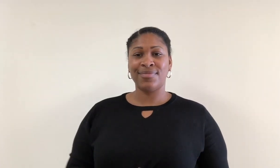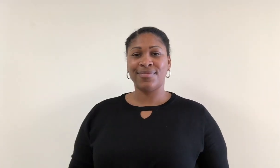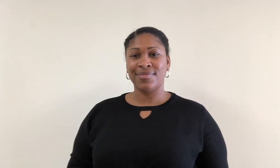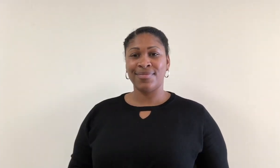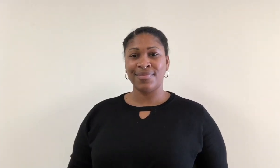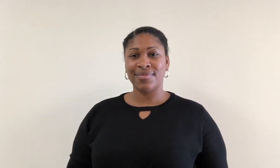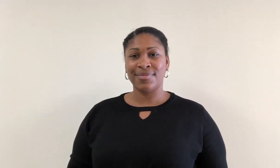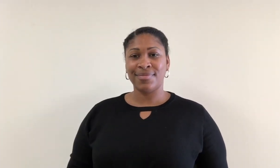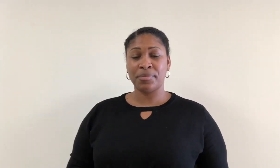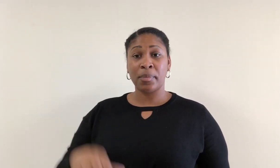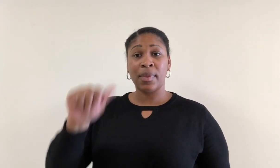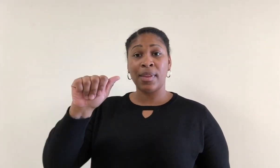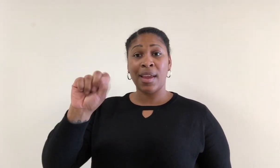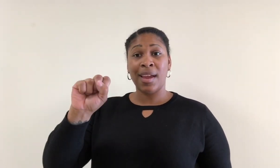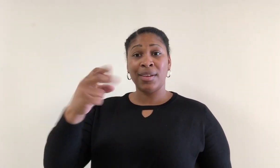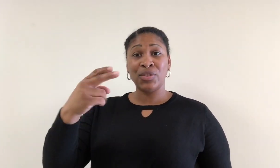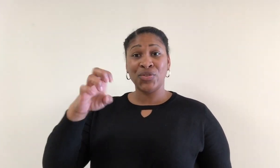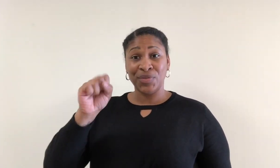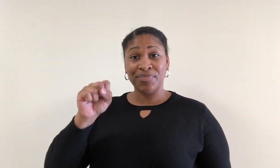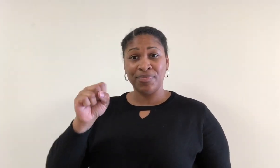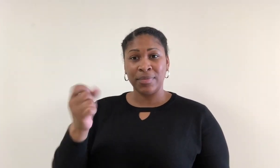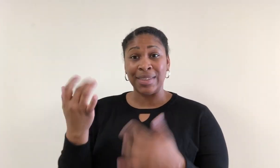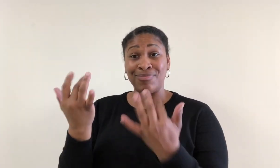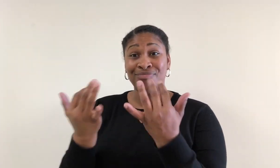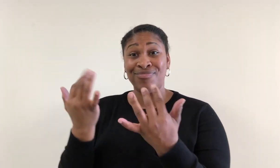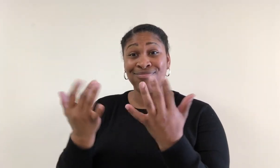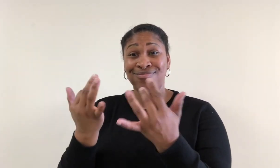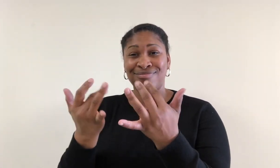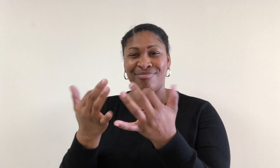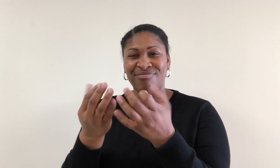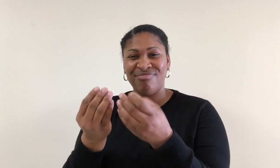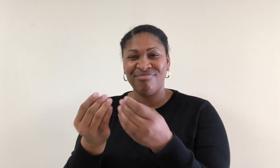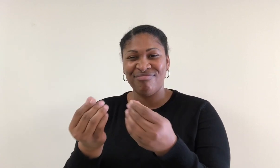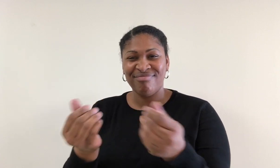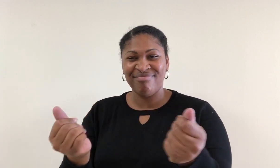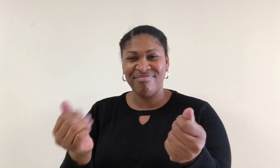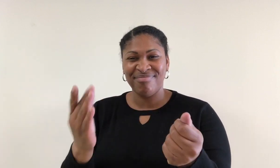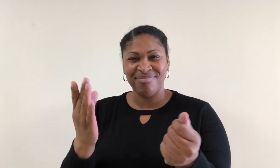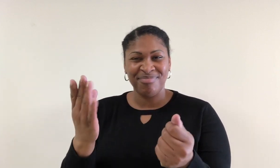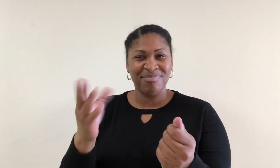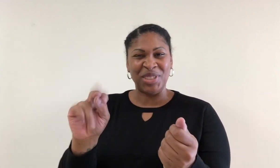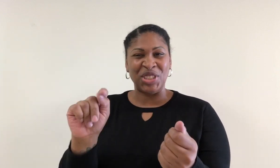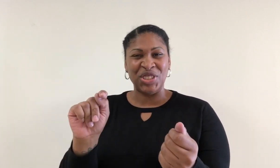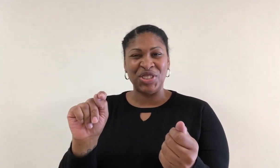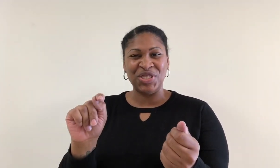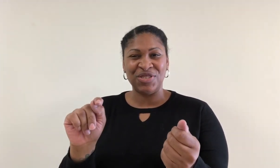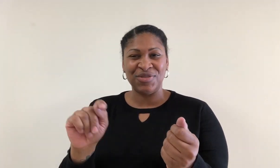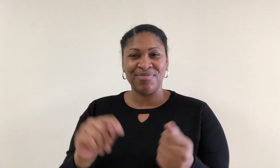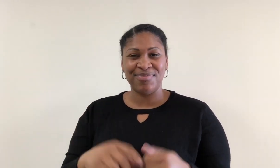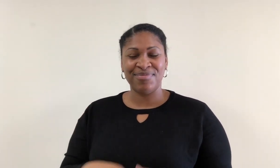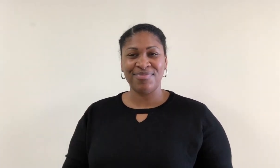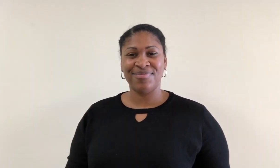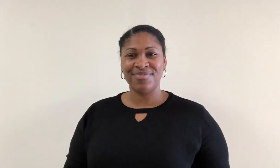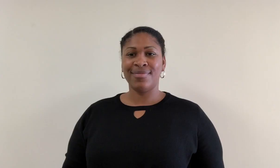Ashes: the incombustible residue of something burnt.